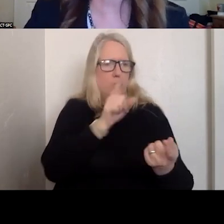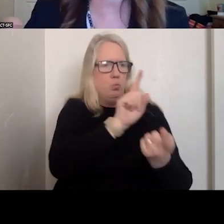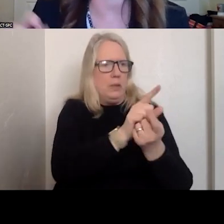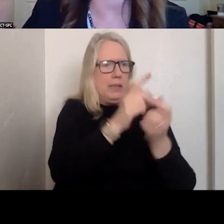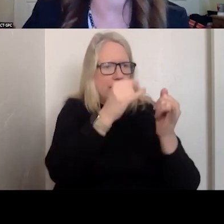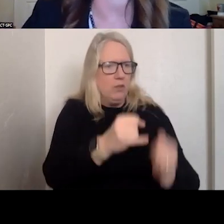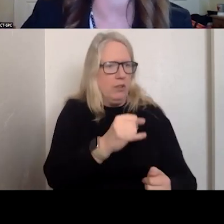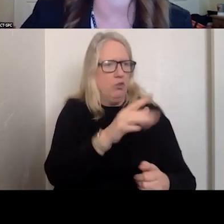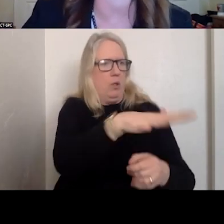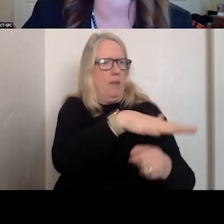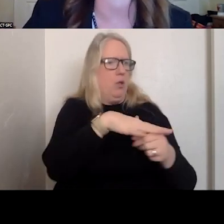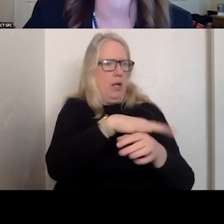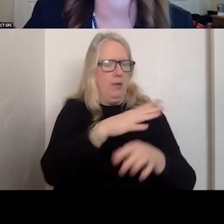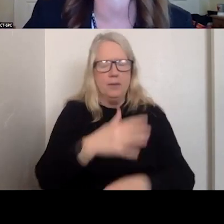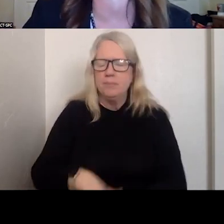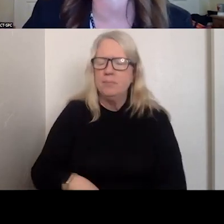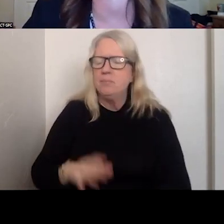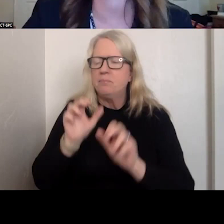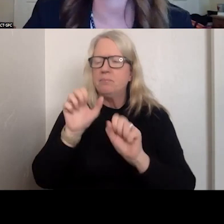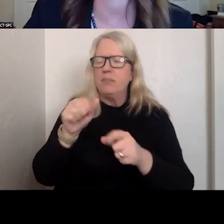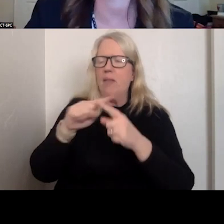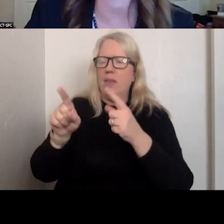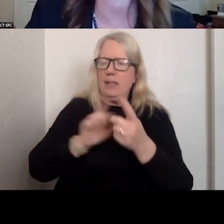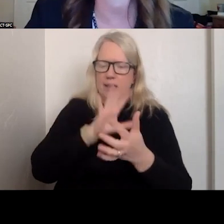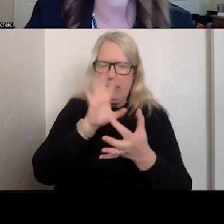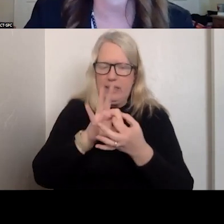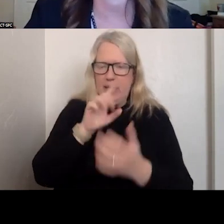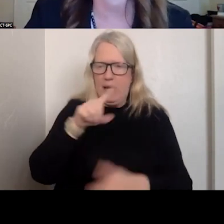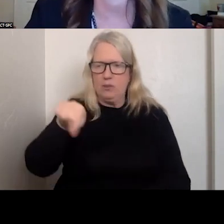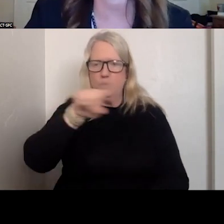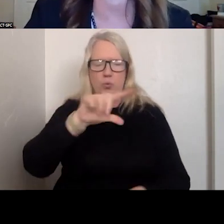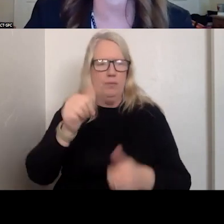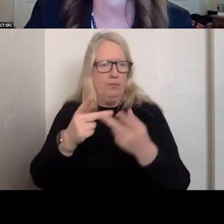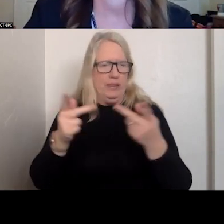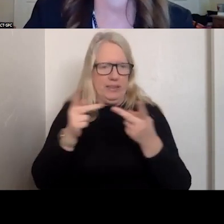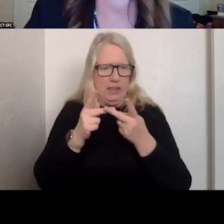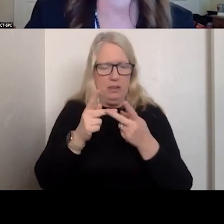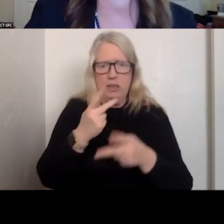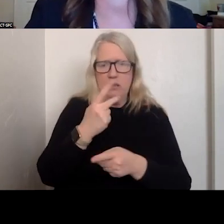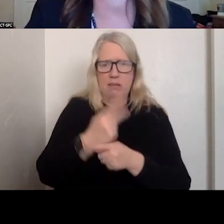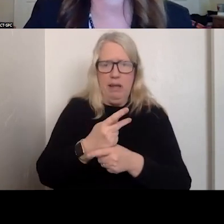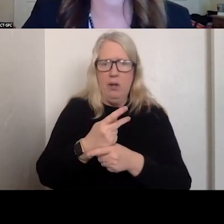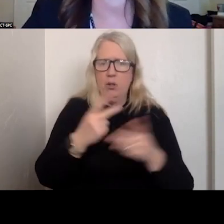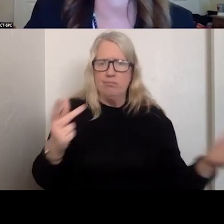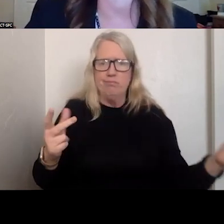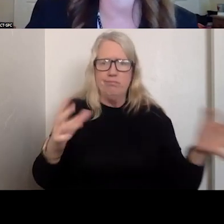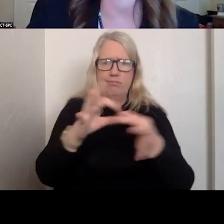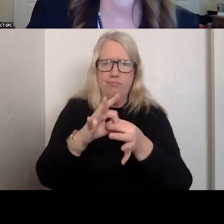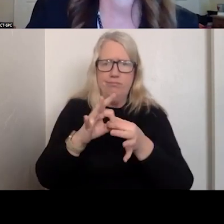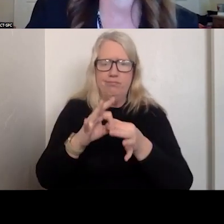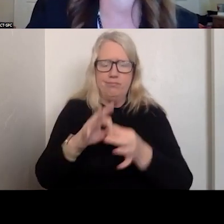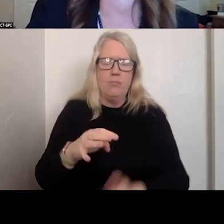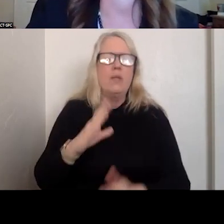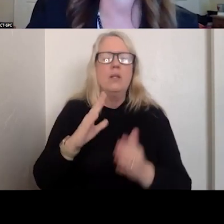AND BEING ABLE TO CONNECT THEM TO THE FACILITY BASED CARE THROUGH